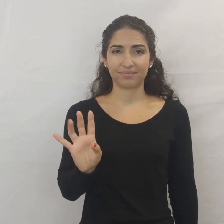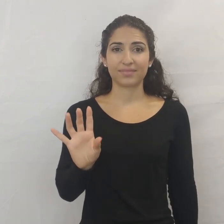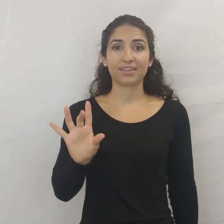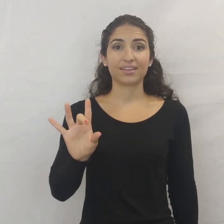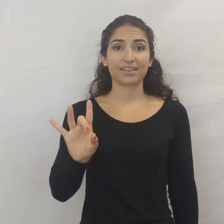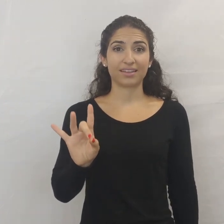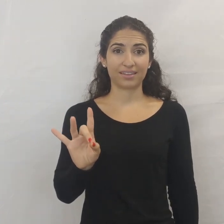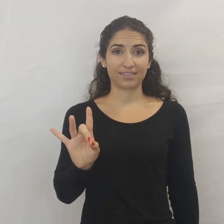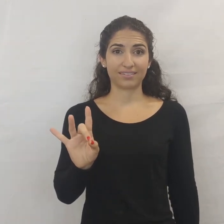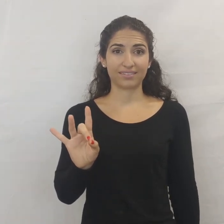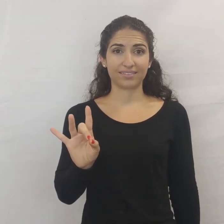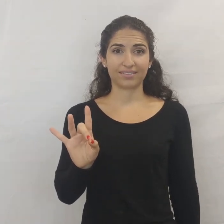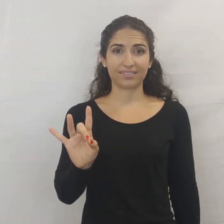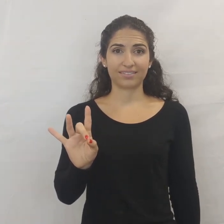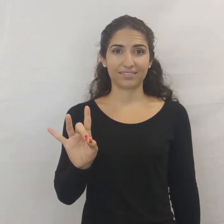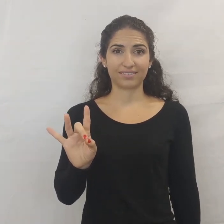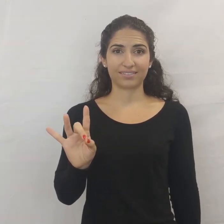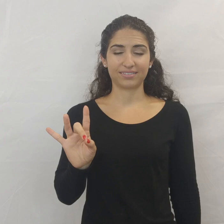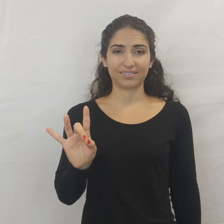EIGHT (8)